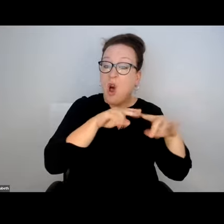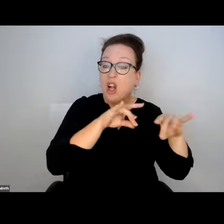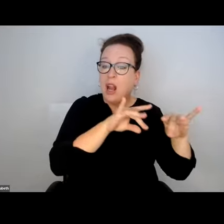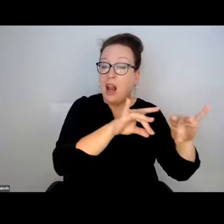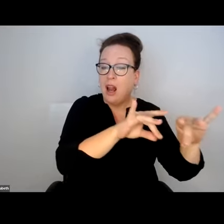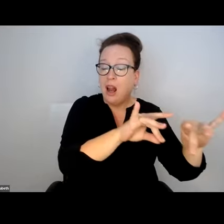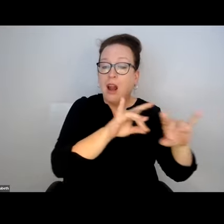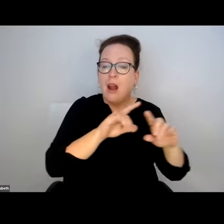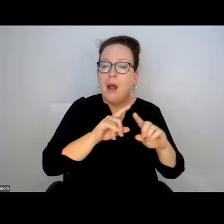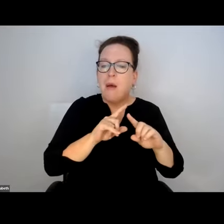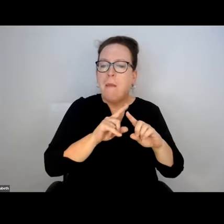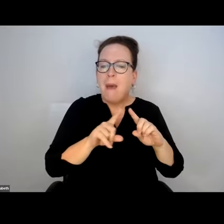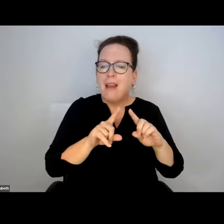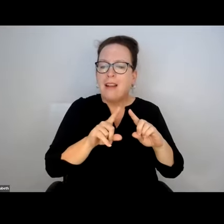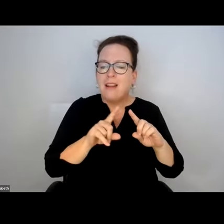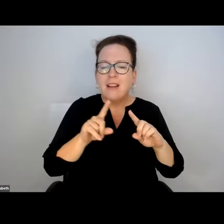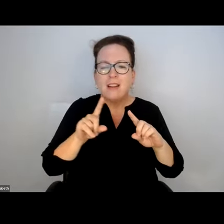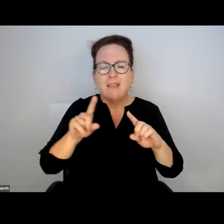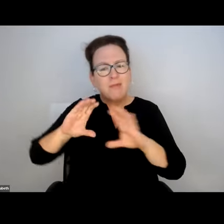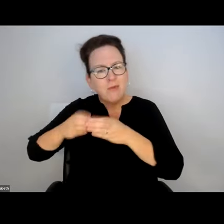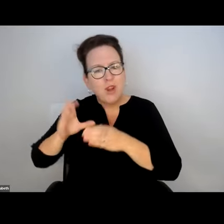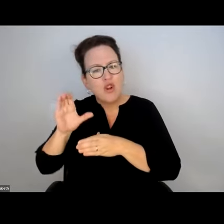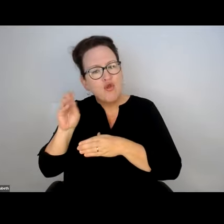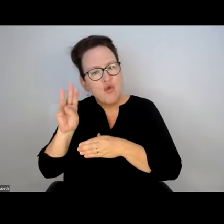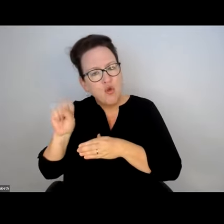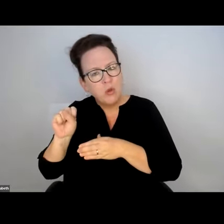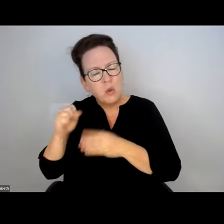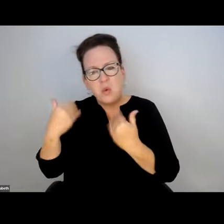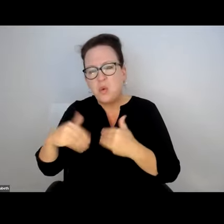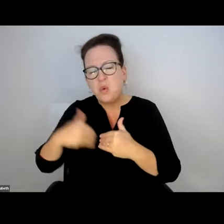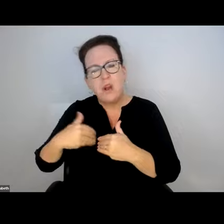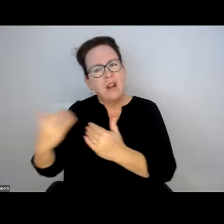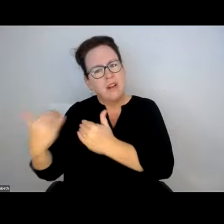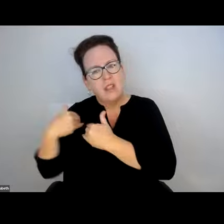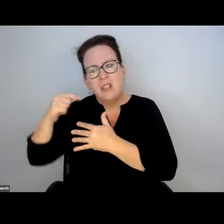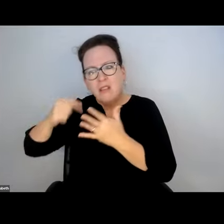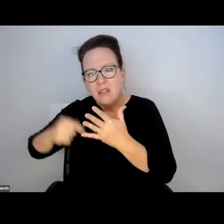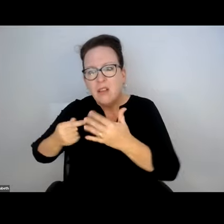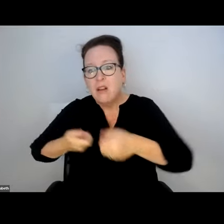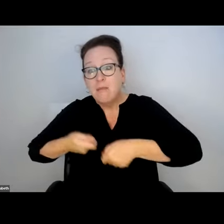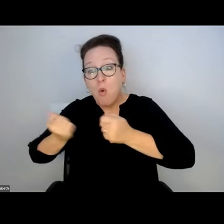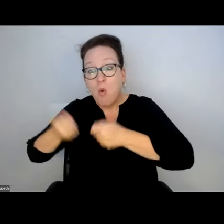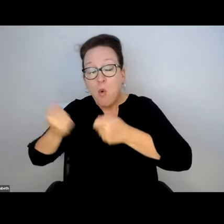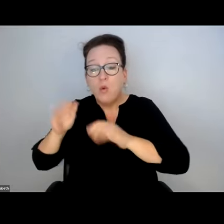HAD TO GET IT SALTED.